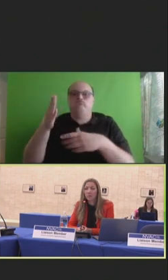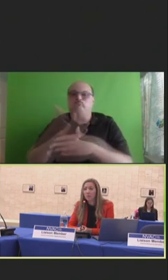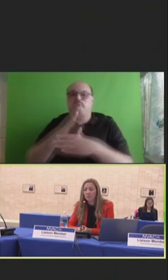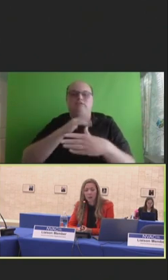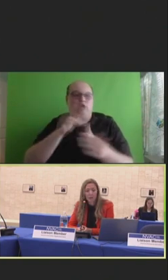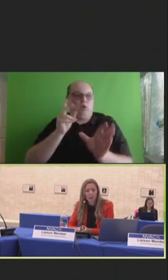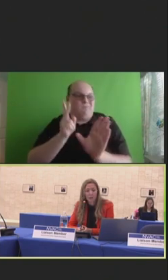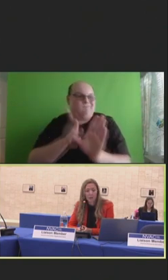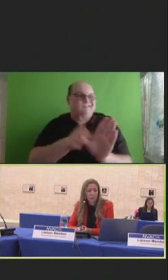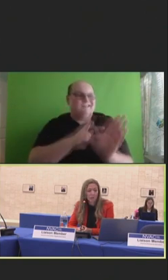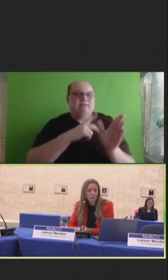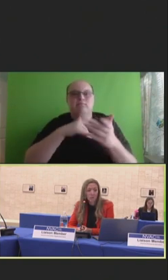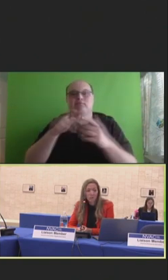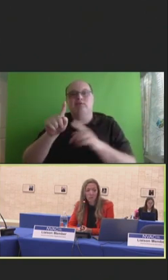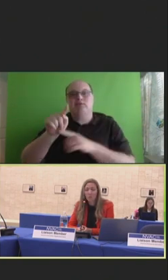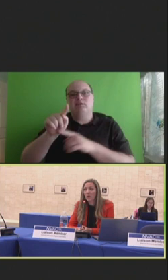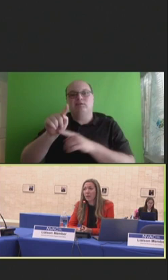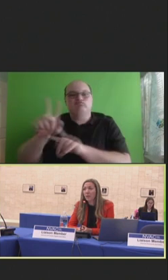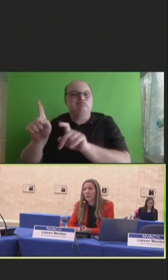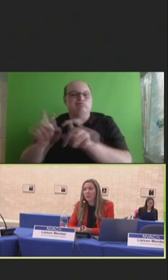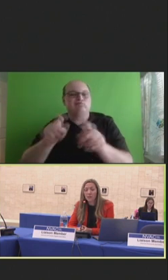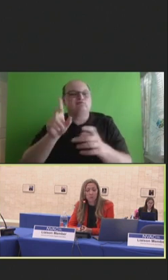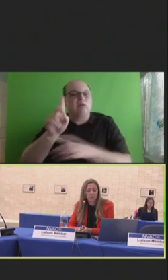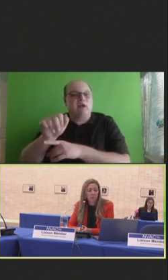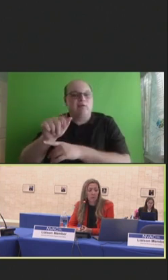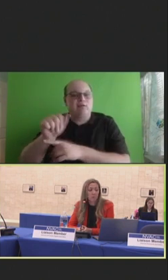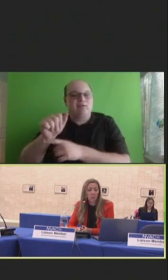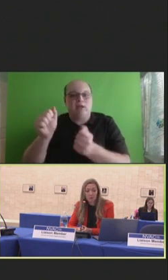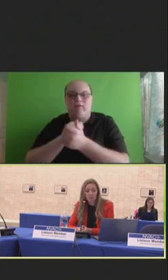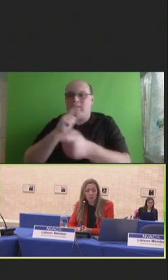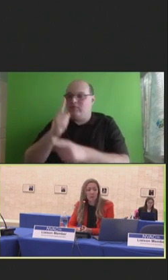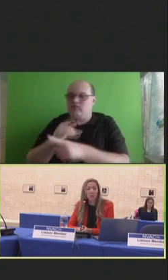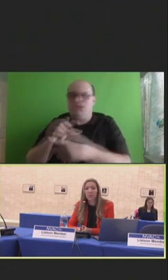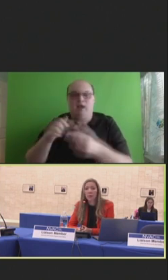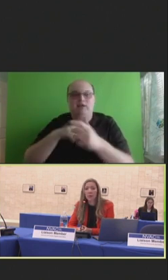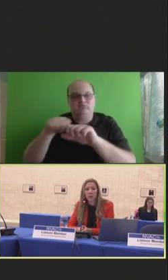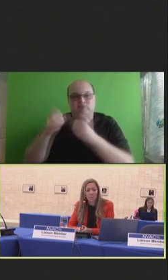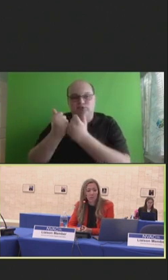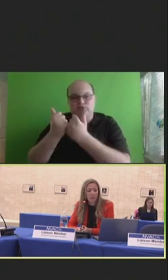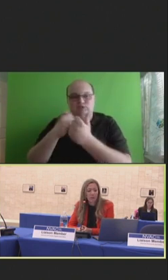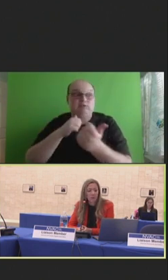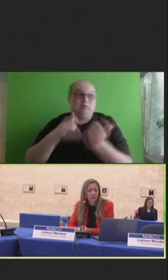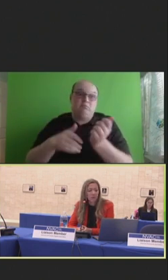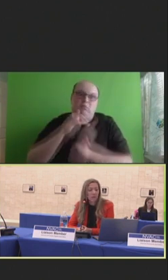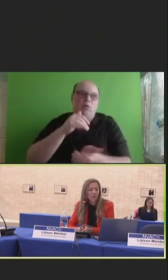trial data with appropriate entities, particularly primary care providers.